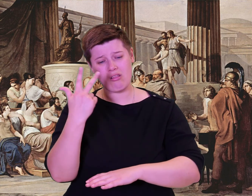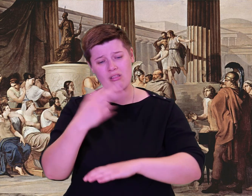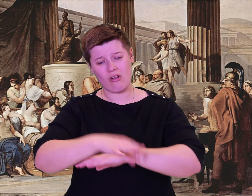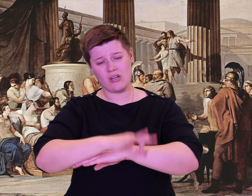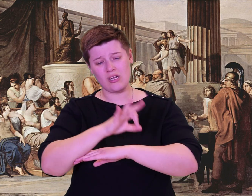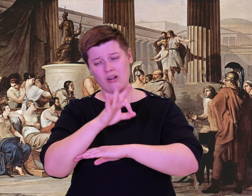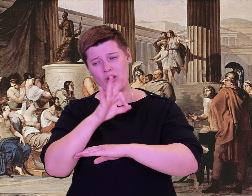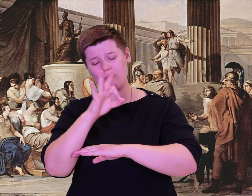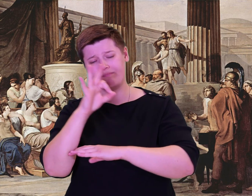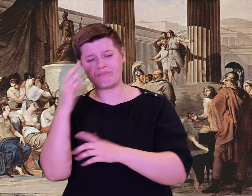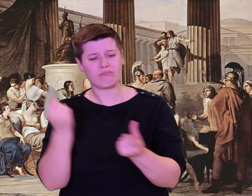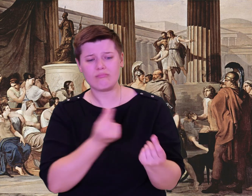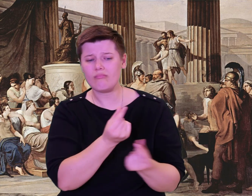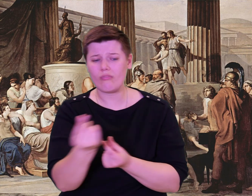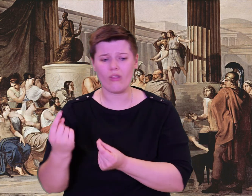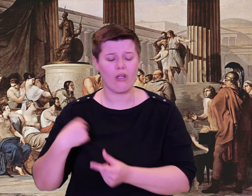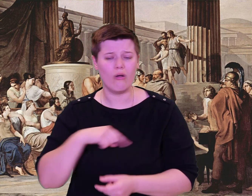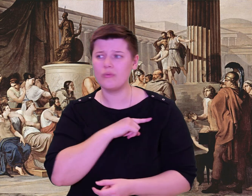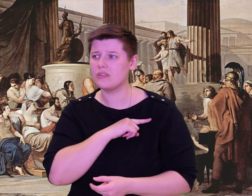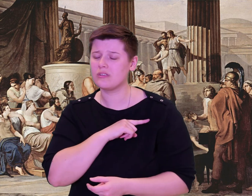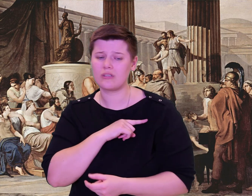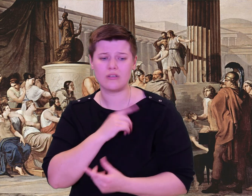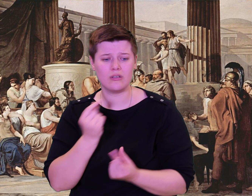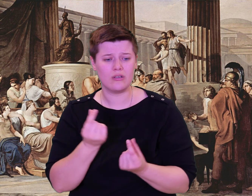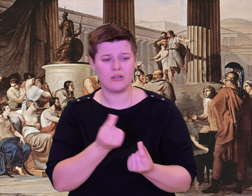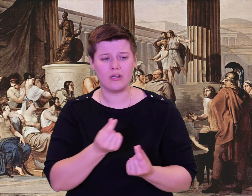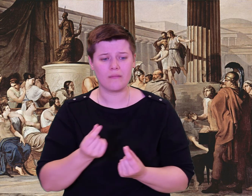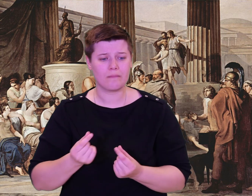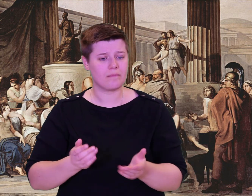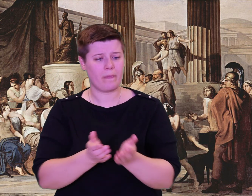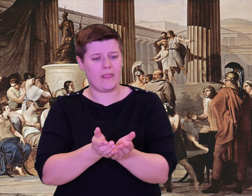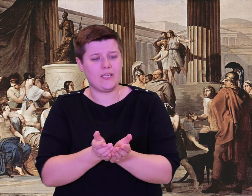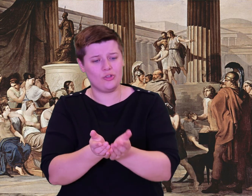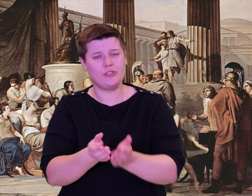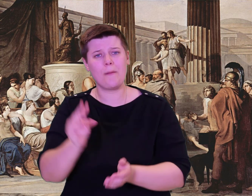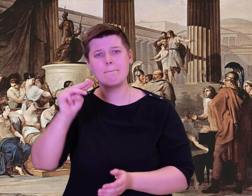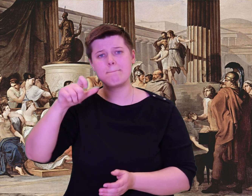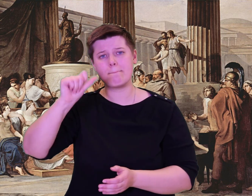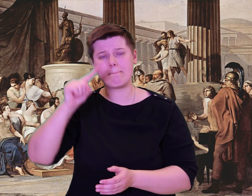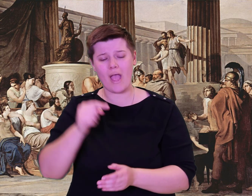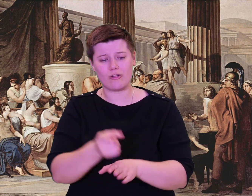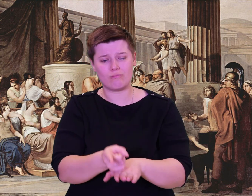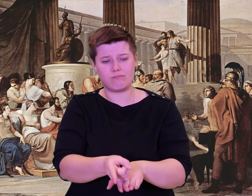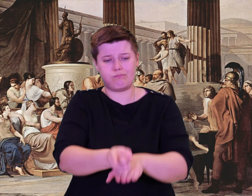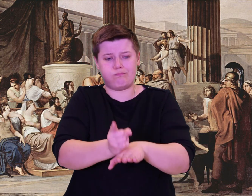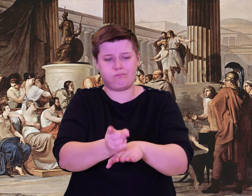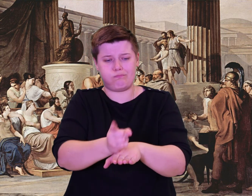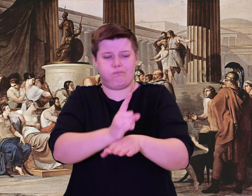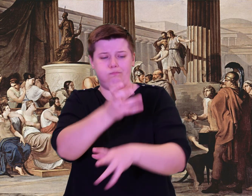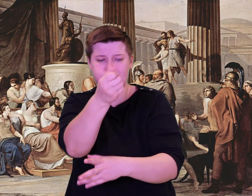The sails were ripped three times by blasting wind. Scared for our lives, we